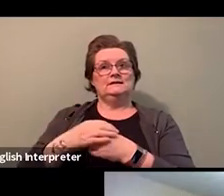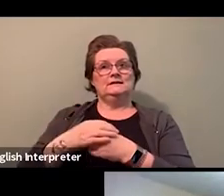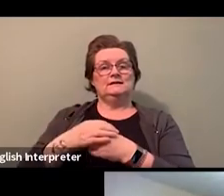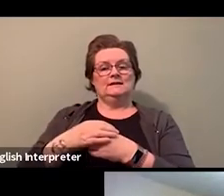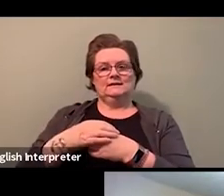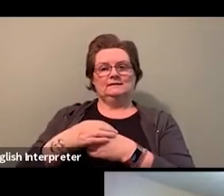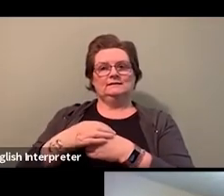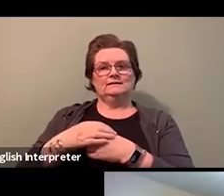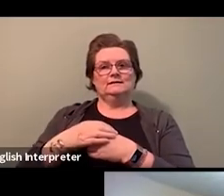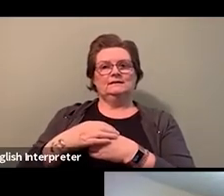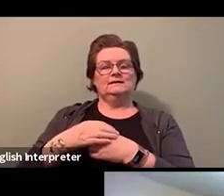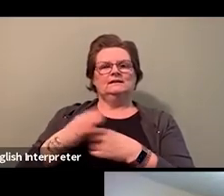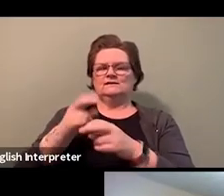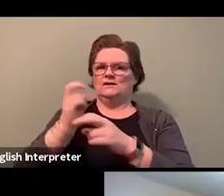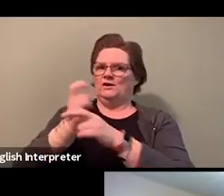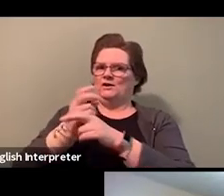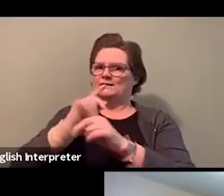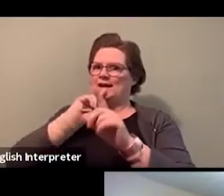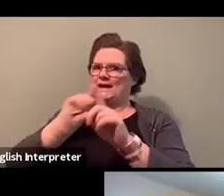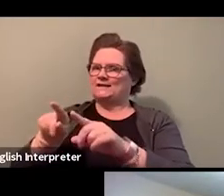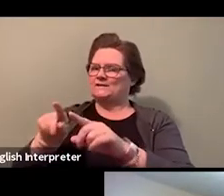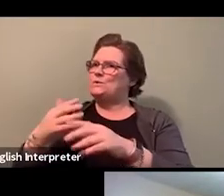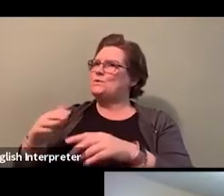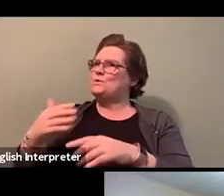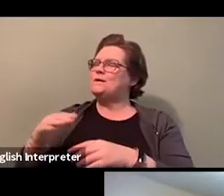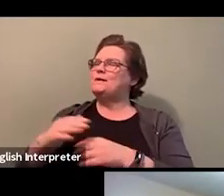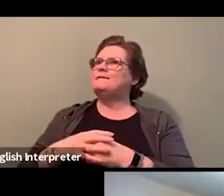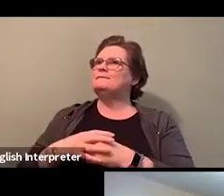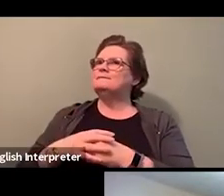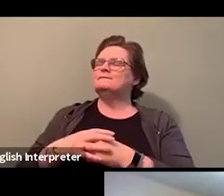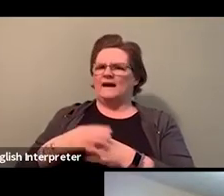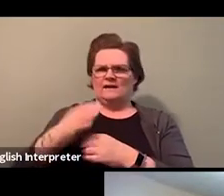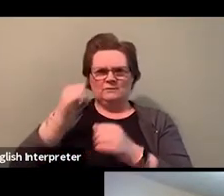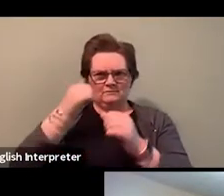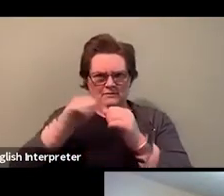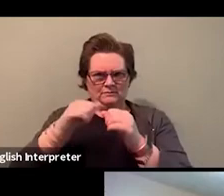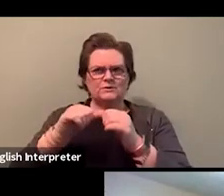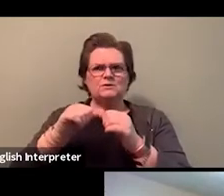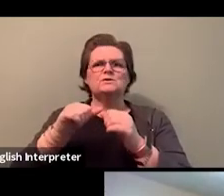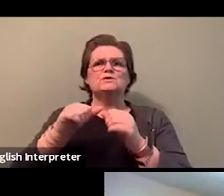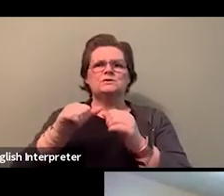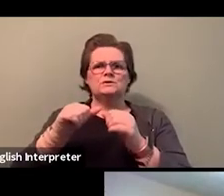I know the experience that we had at convention, and I know what I can see in the future.